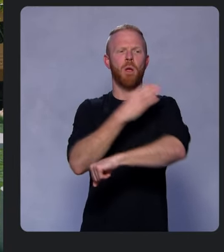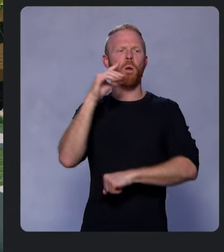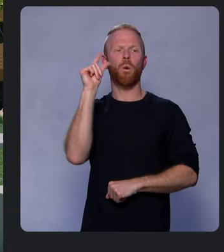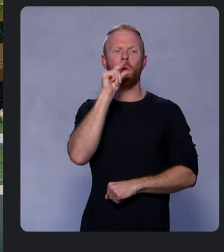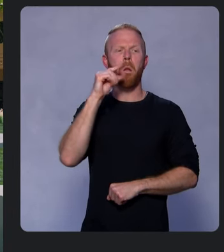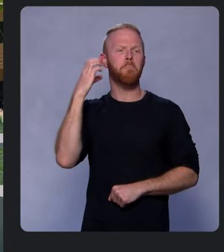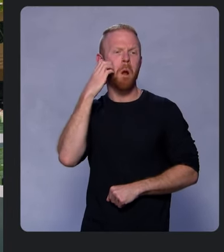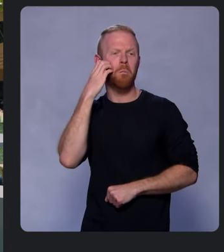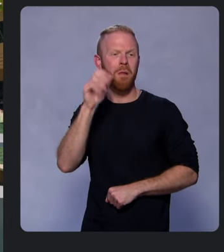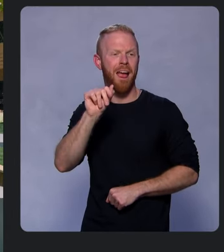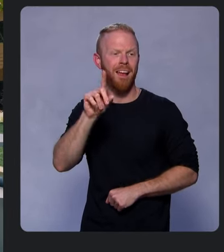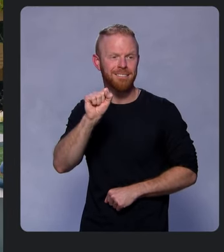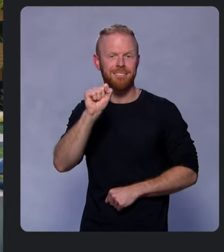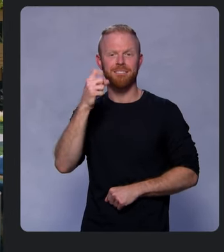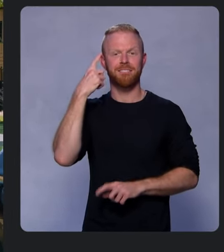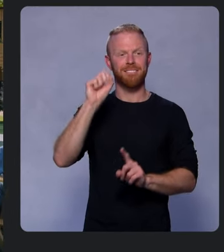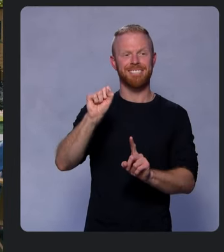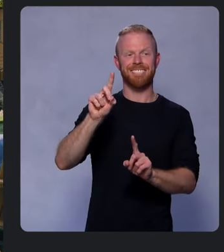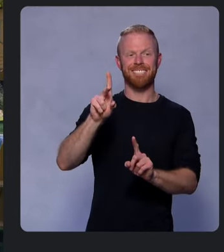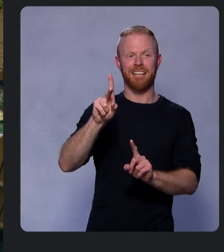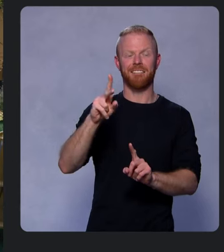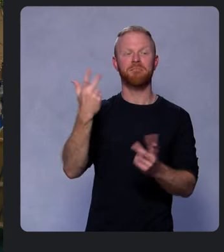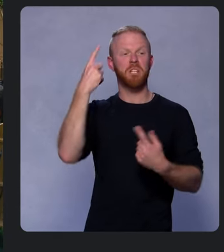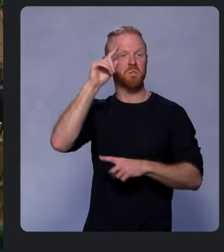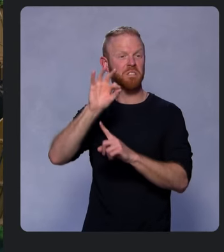We’re promoting the In-App Purchase plugin to production.